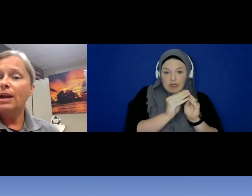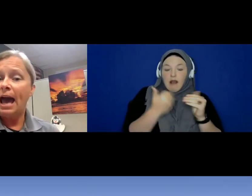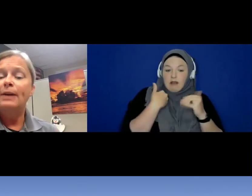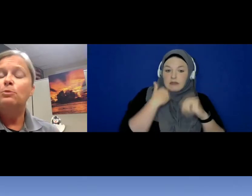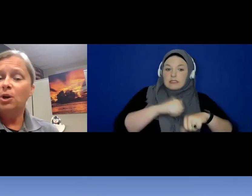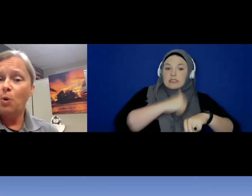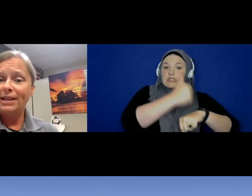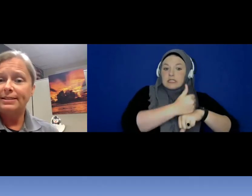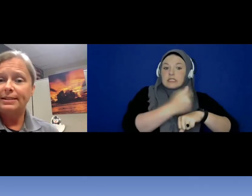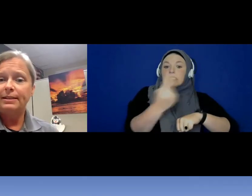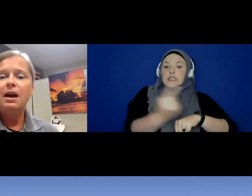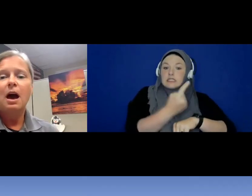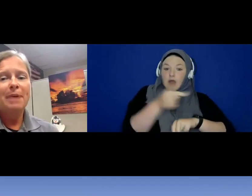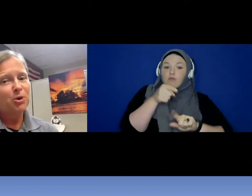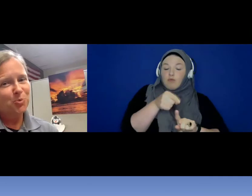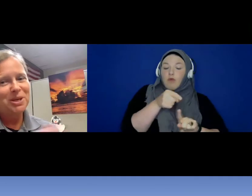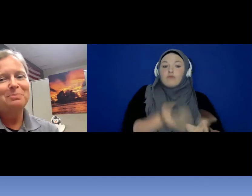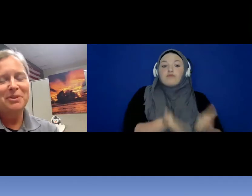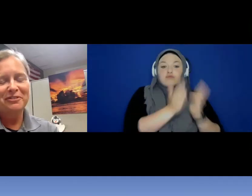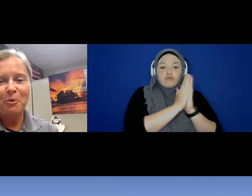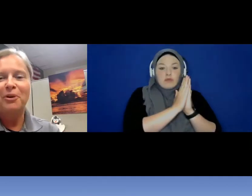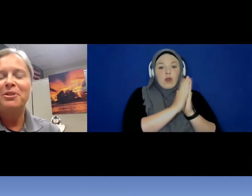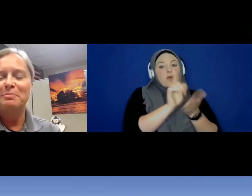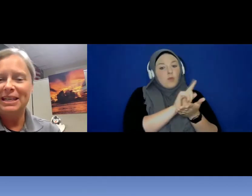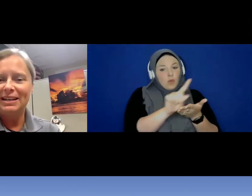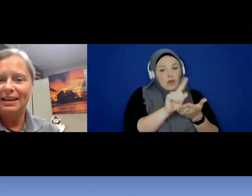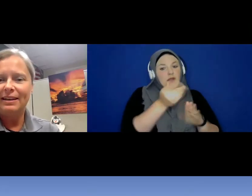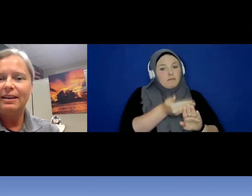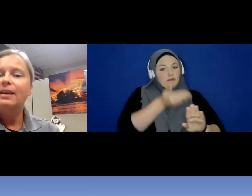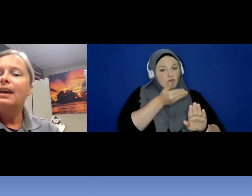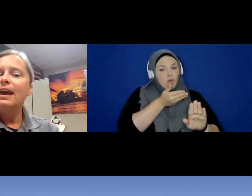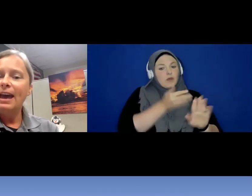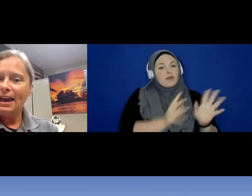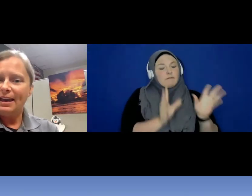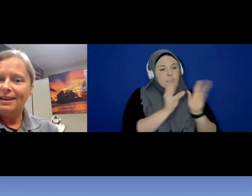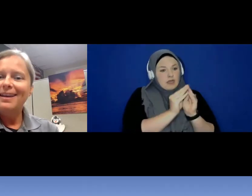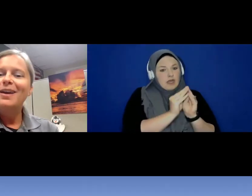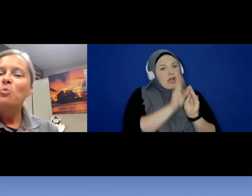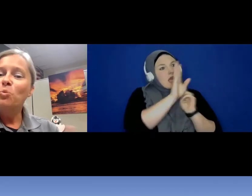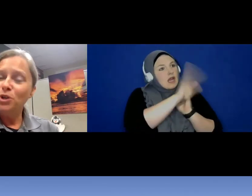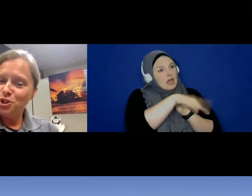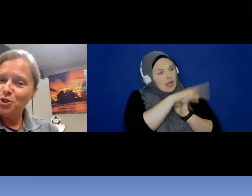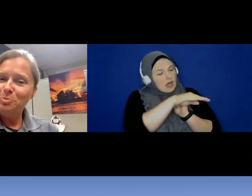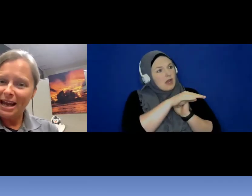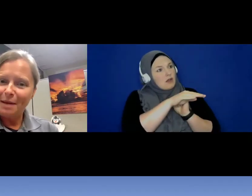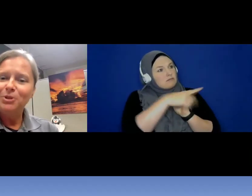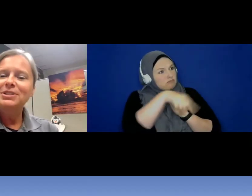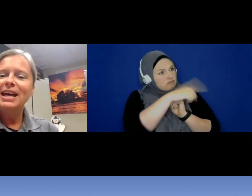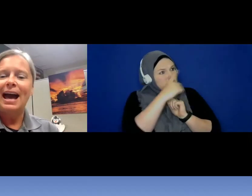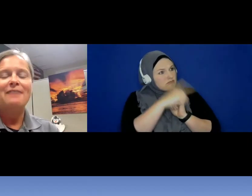had requested about a week before the meeting, hey , would you be able to have